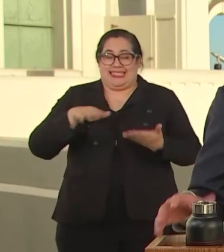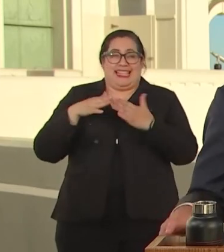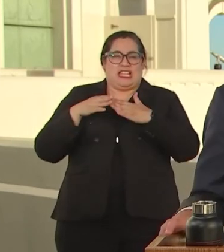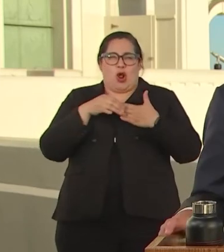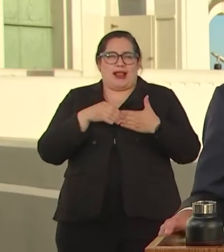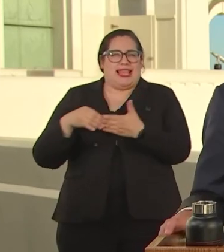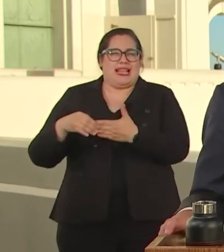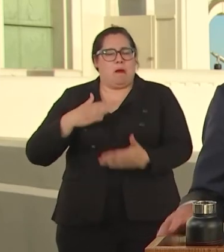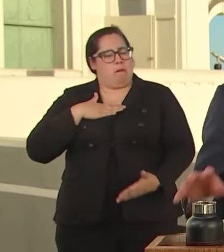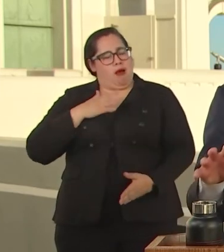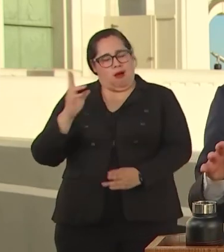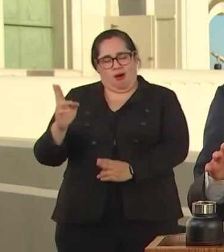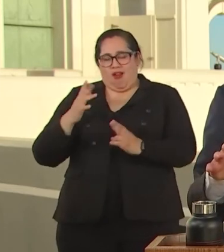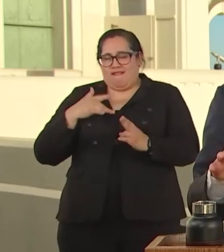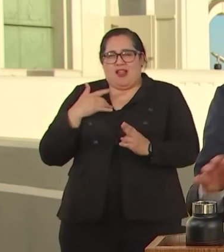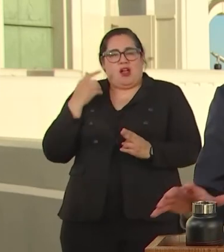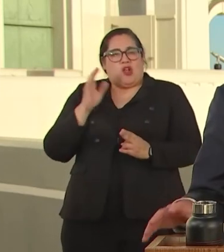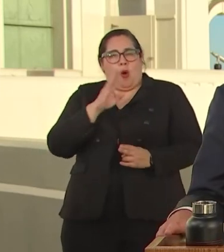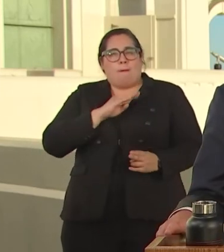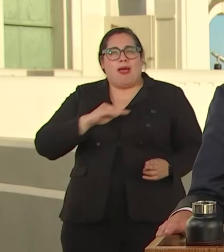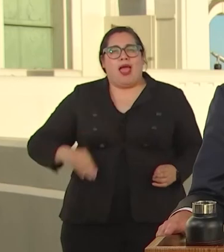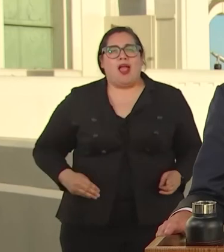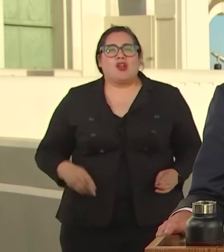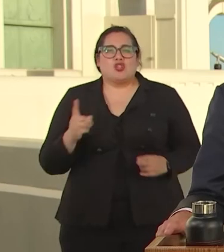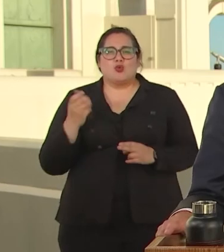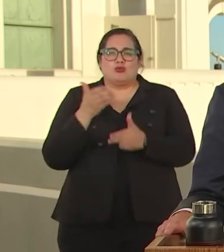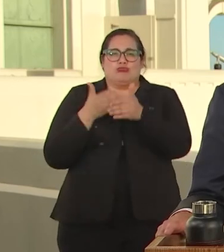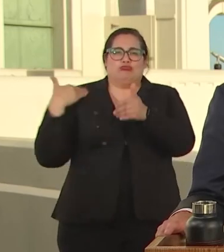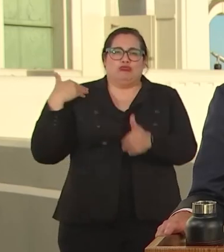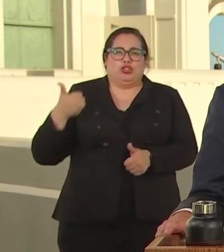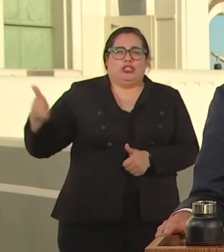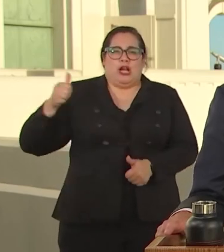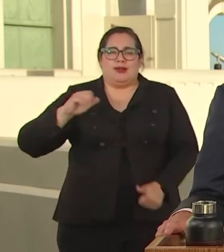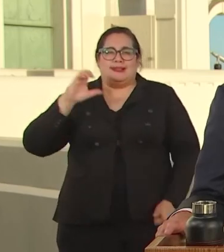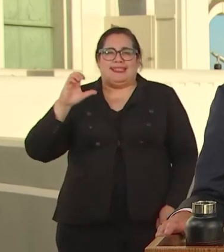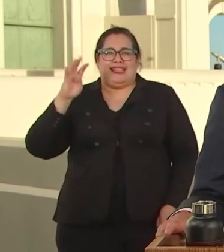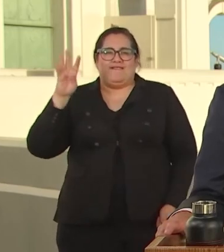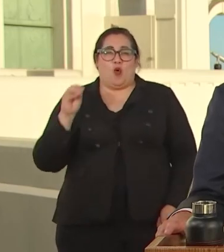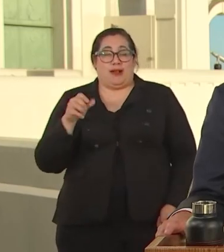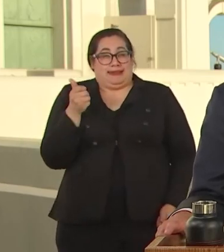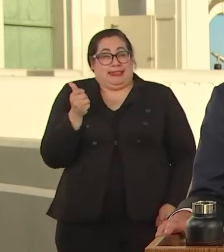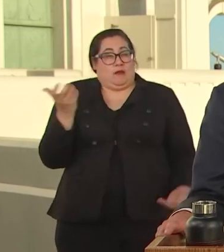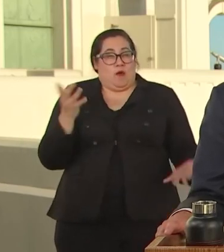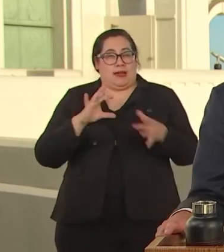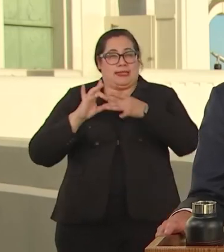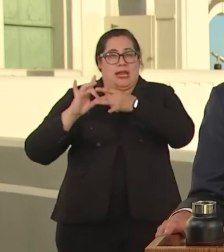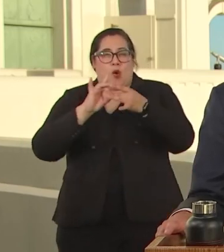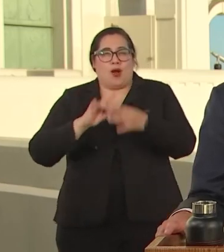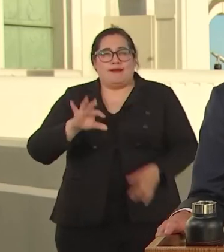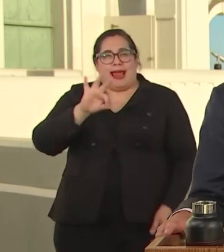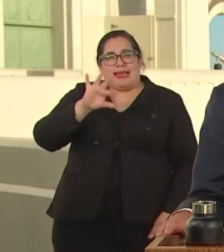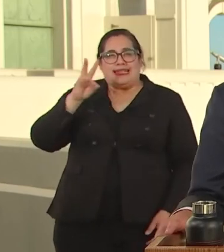C-40, THE NETWORK OF THE GREATEST CITIES IN OUR COLLECTIVE WORK TO FIGHT CLIMATE CHANGE. ALREADY MORE THAN HALF OF THE